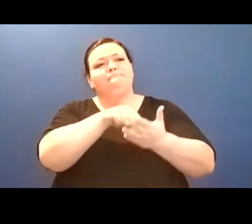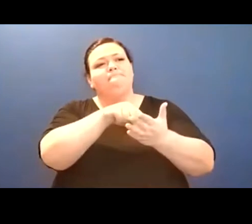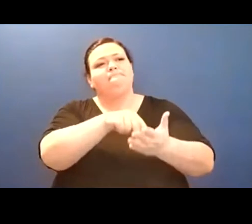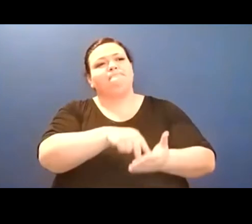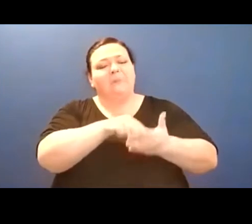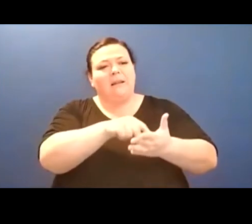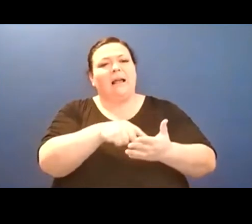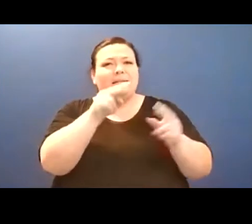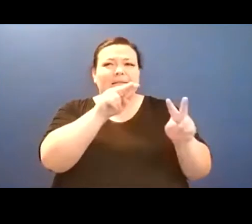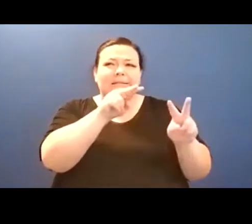Listen--it's